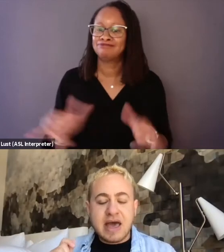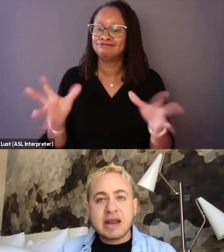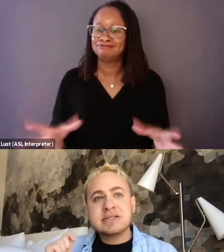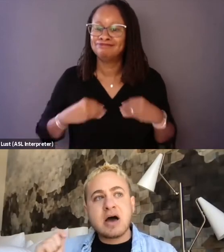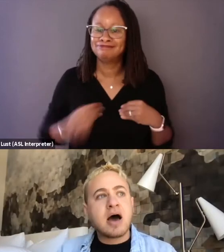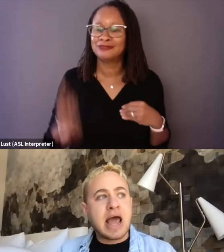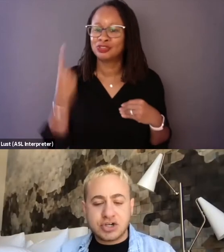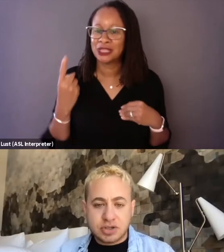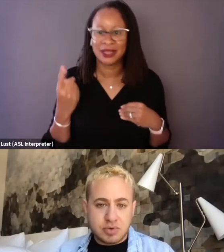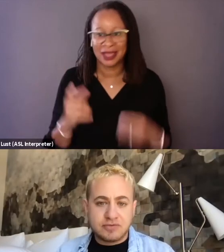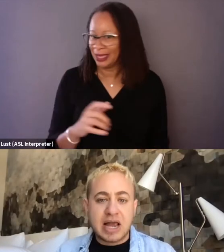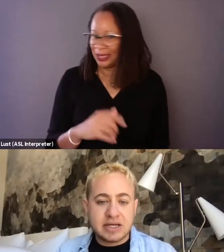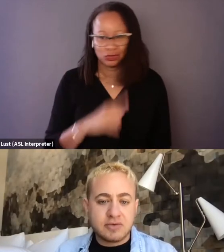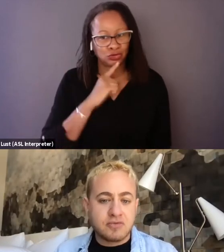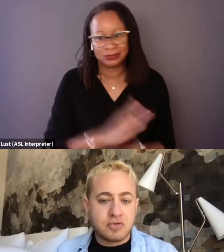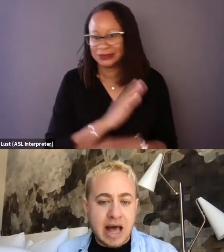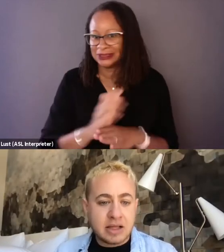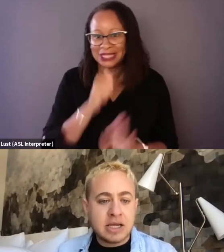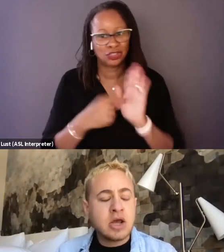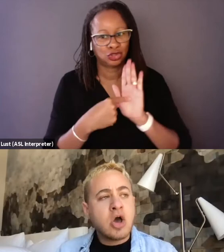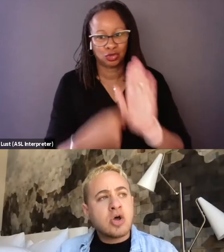And that is not actually reflective of reality,